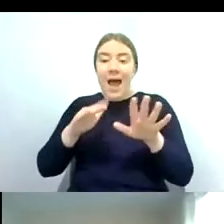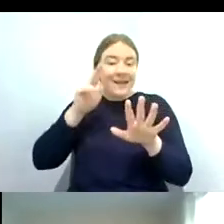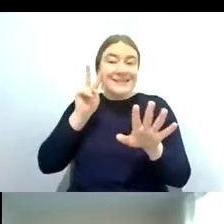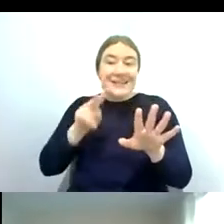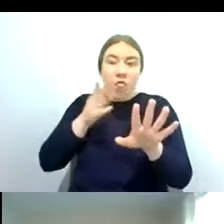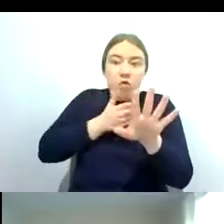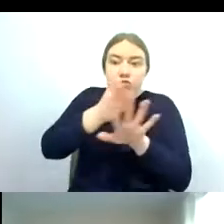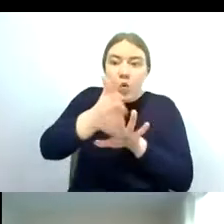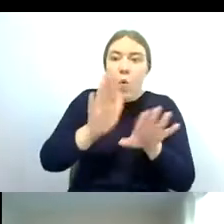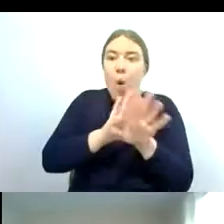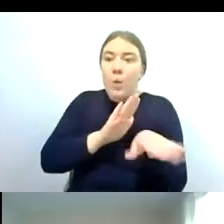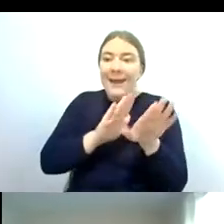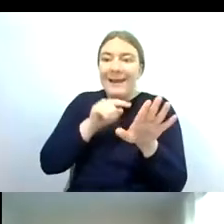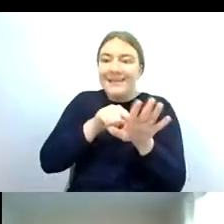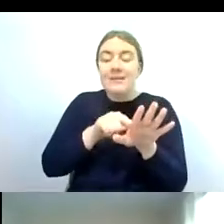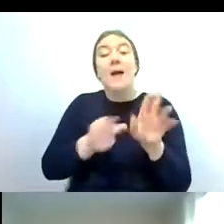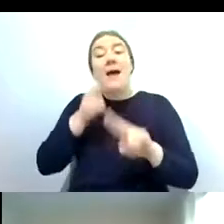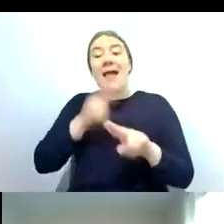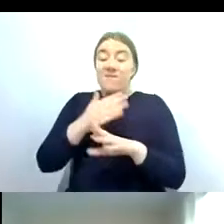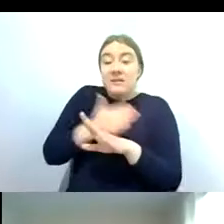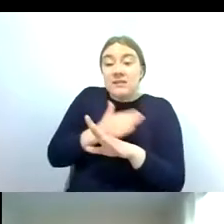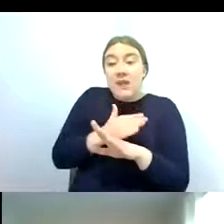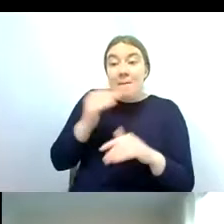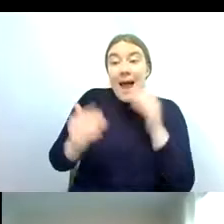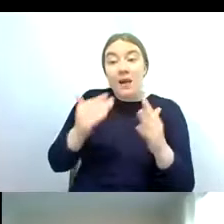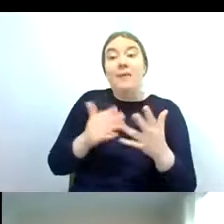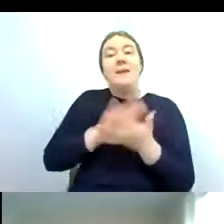their wings will be coloured so if you see an adult with coloured wings you know it hasn't